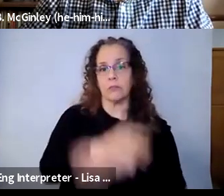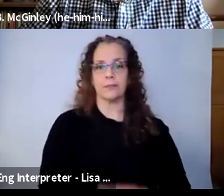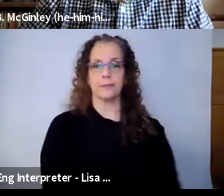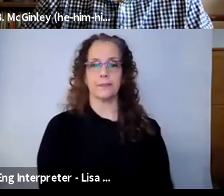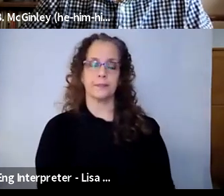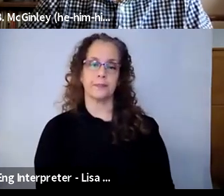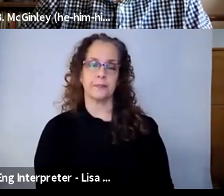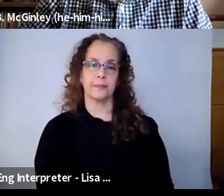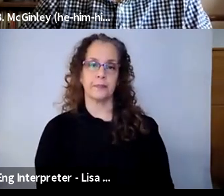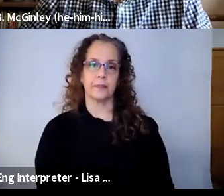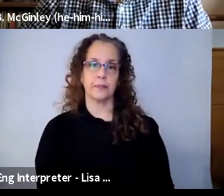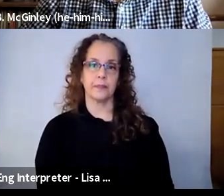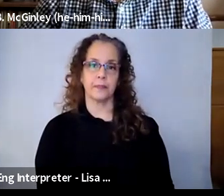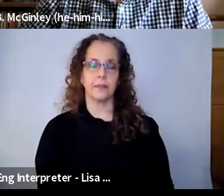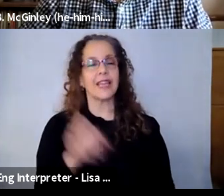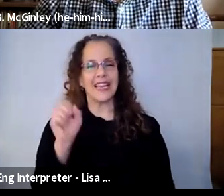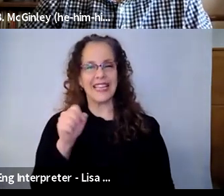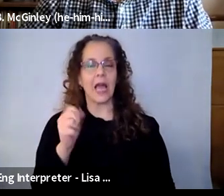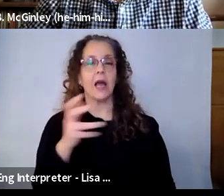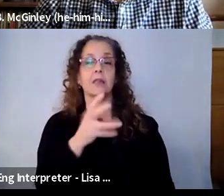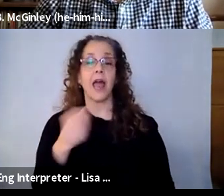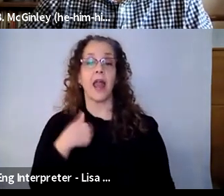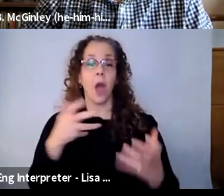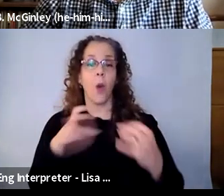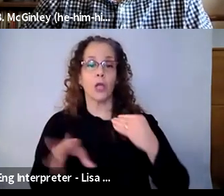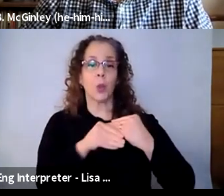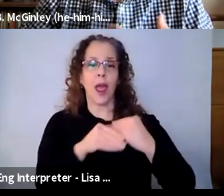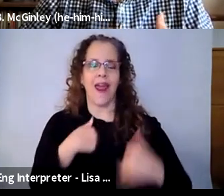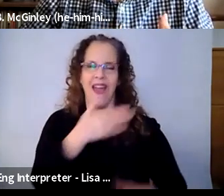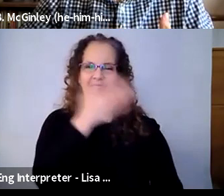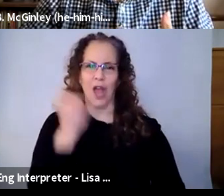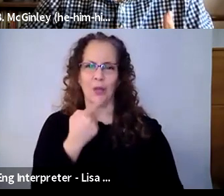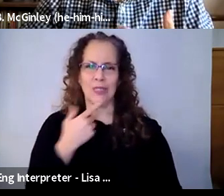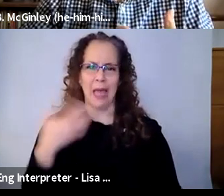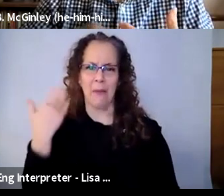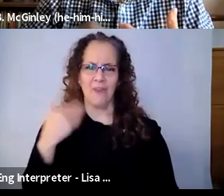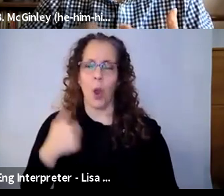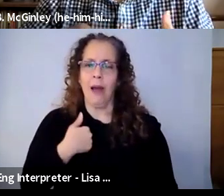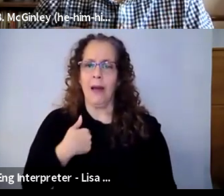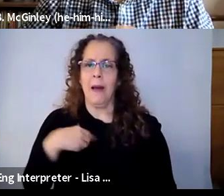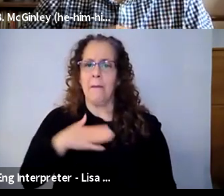Kim Grier-Martinez: Yes. And I would also like to add that my pronouns are she/her/hers. I think I missed that before. I